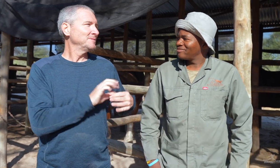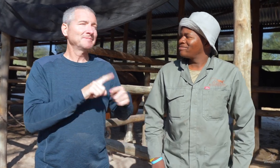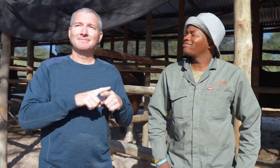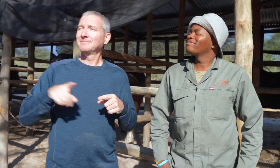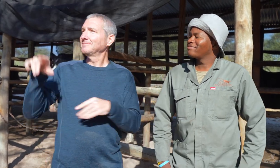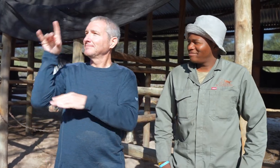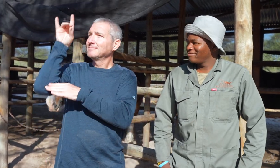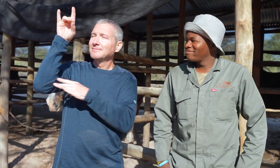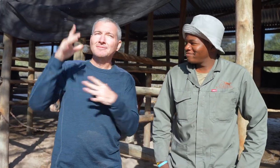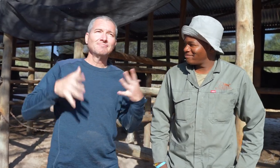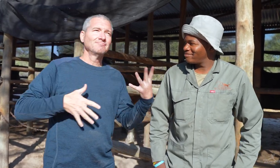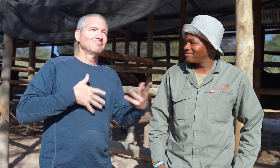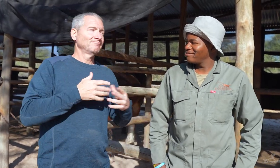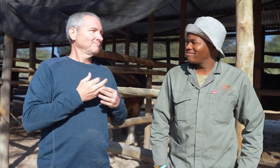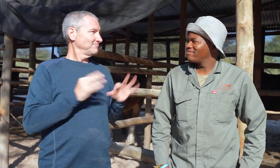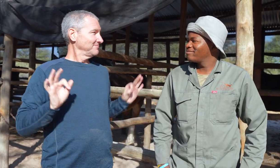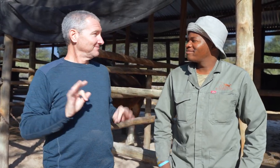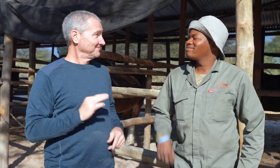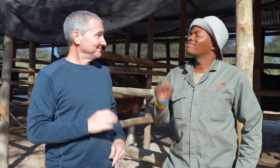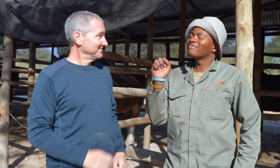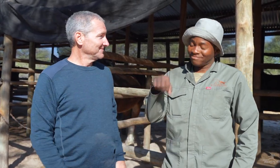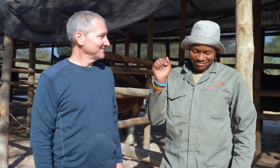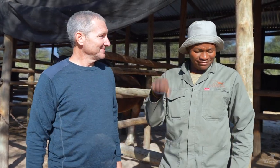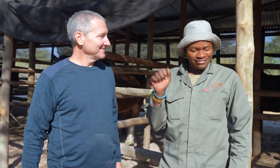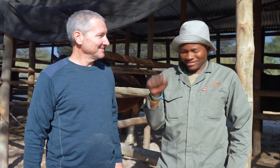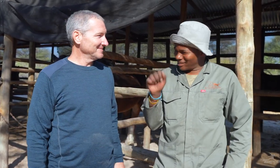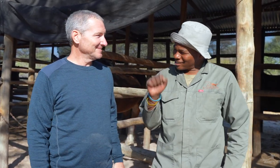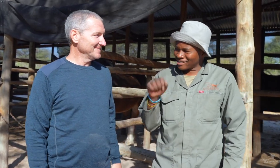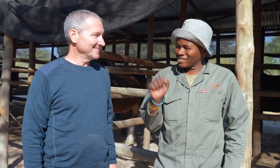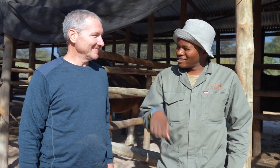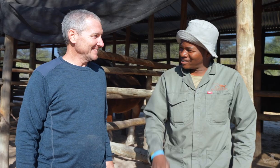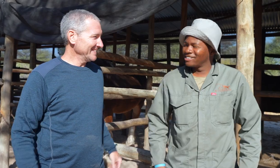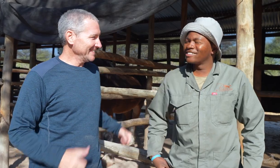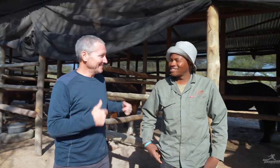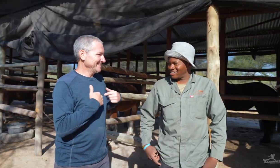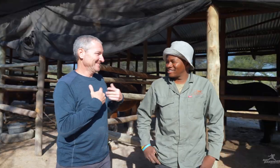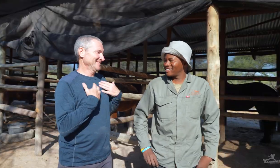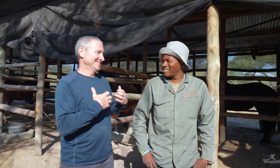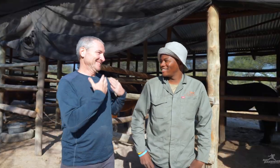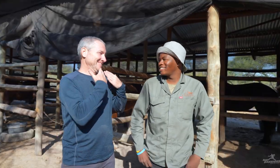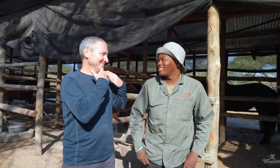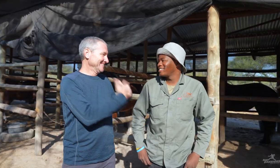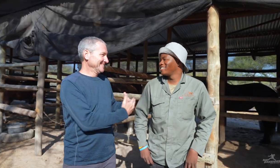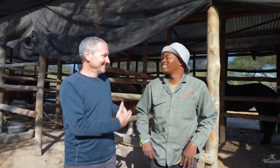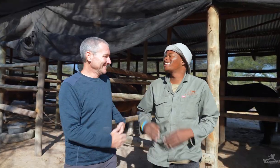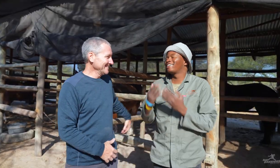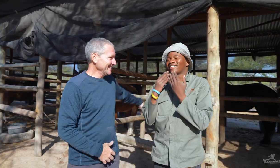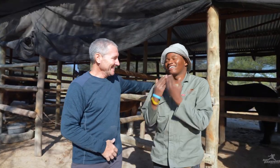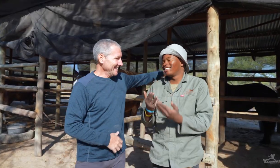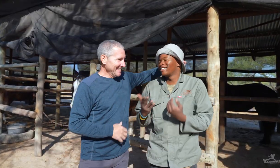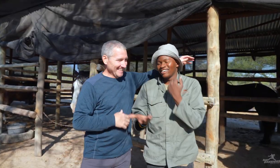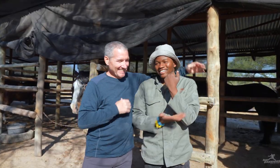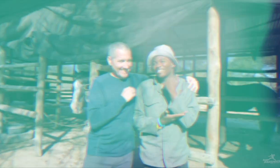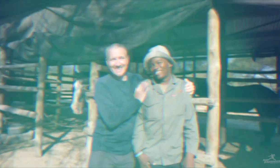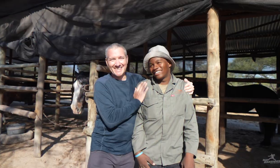the giraffes who roam free. Yes. Much thanks! Thanks, you’re welcome!